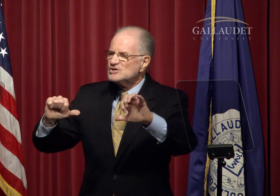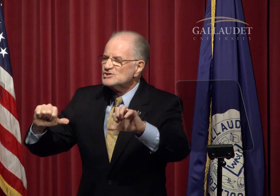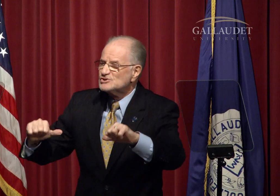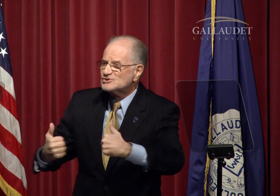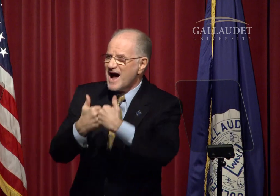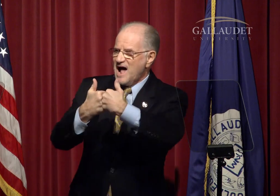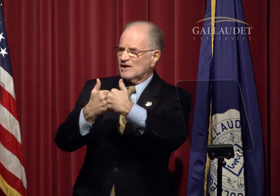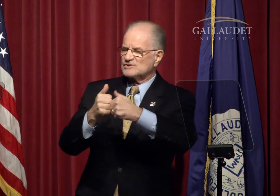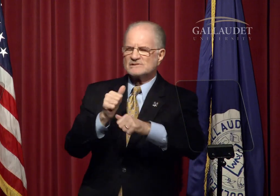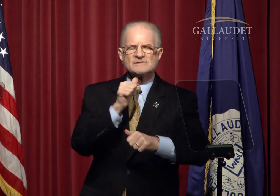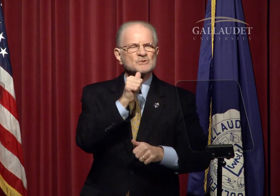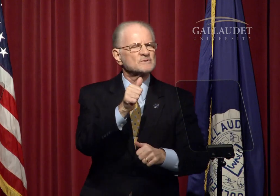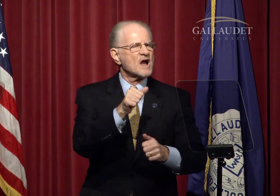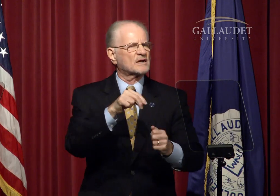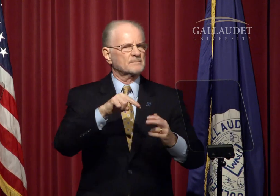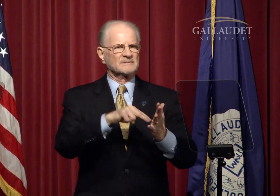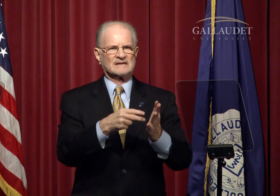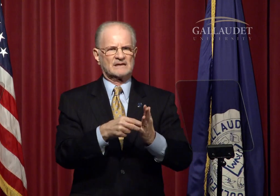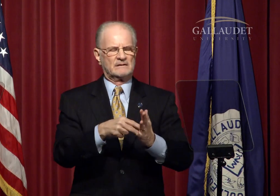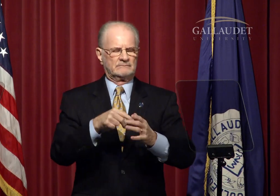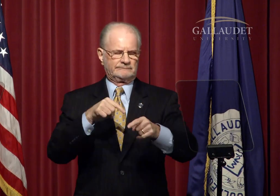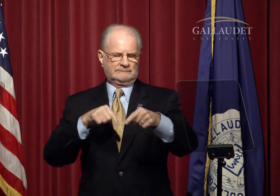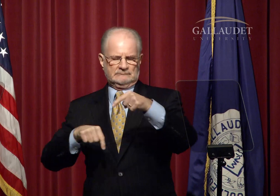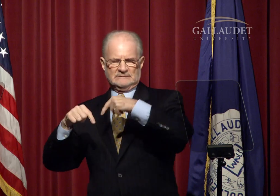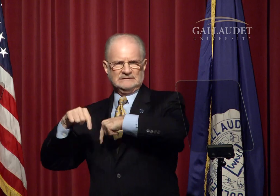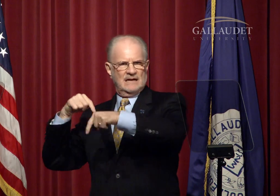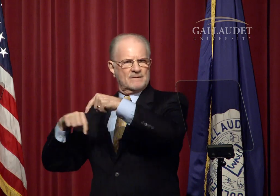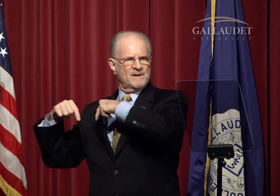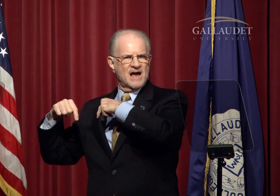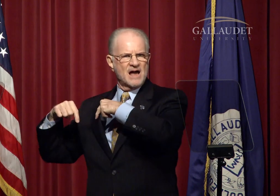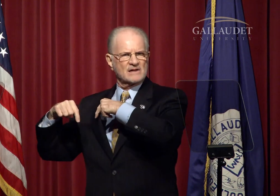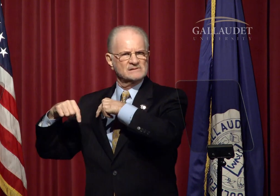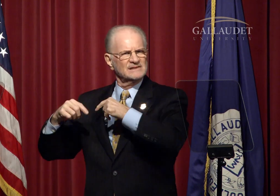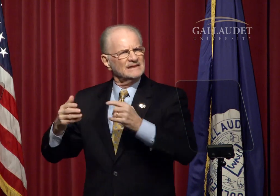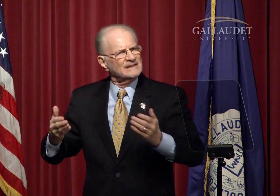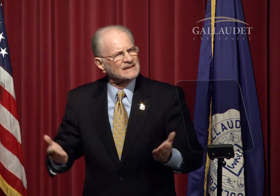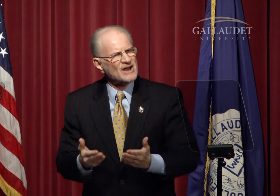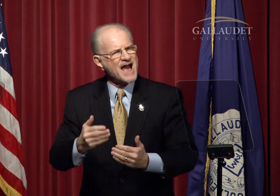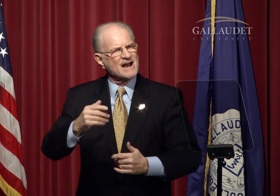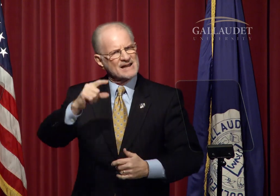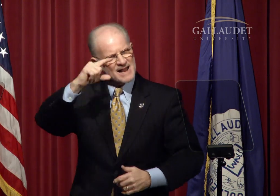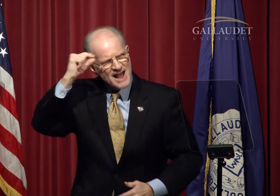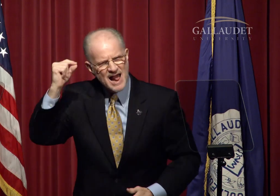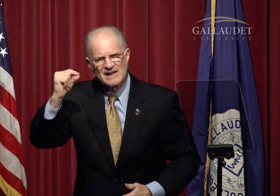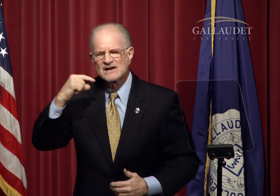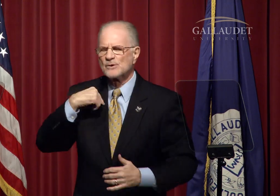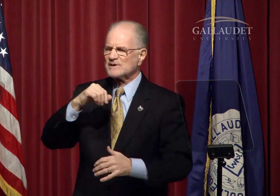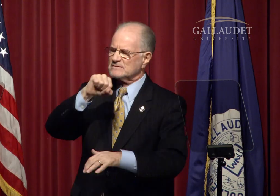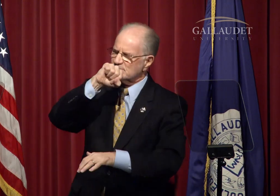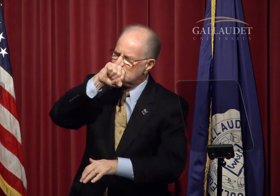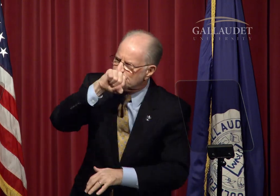Challenges do not mean setbacks,